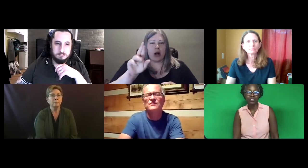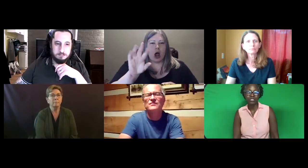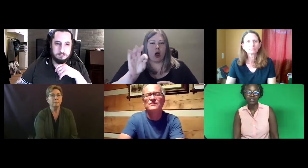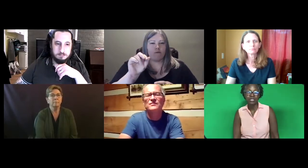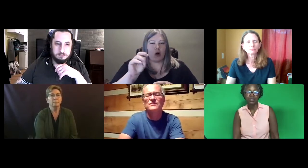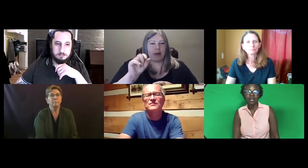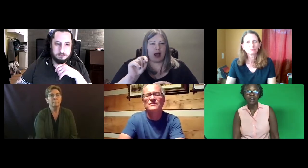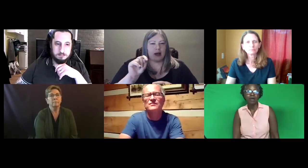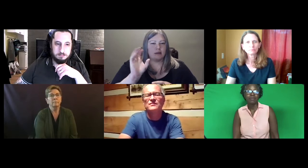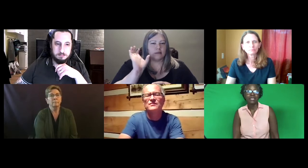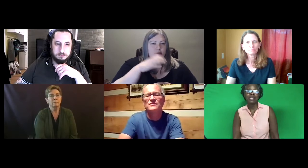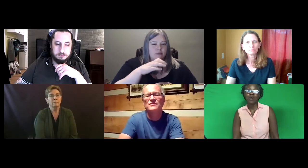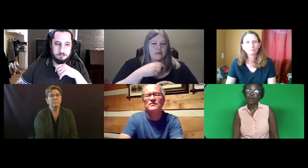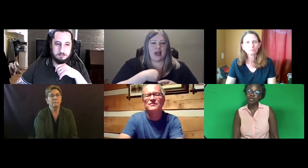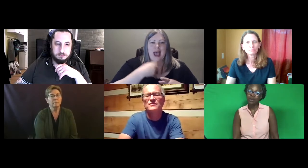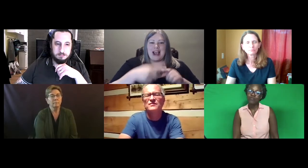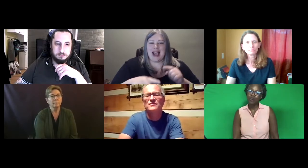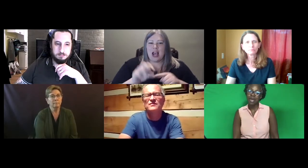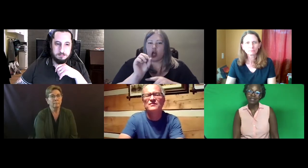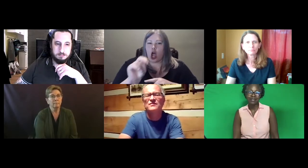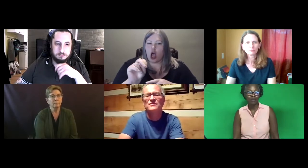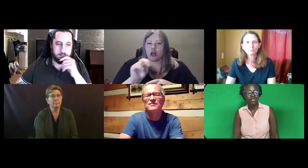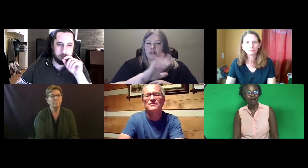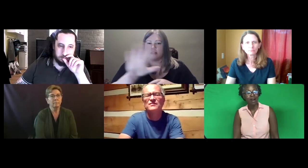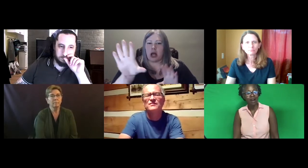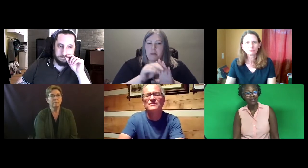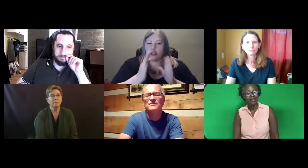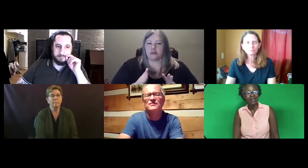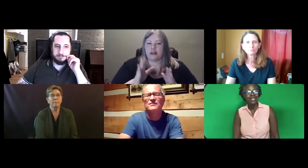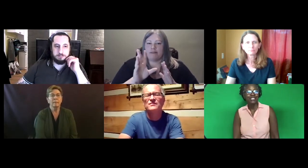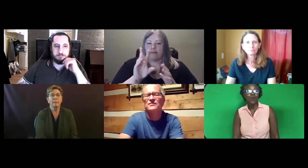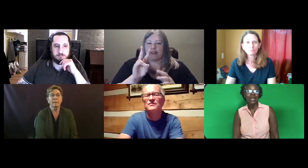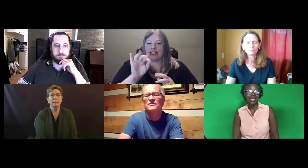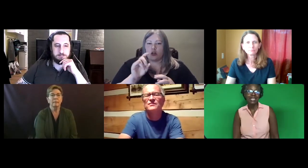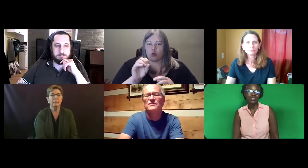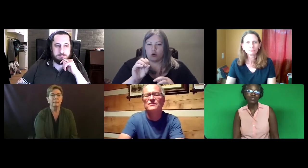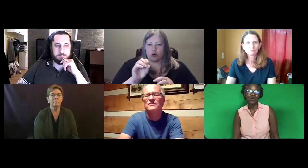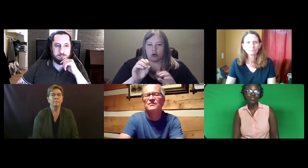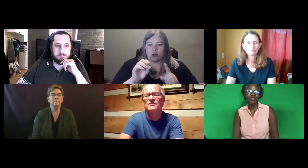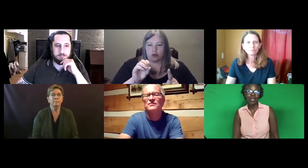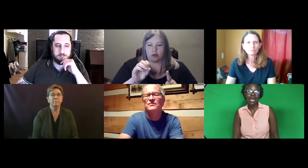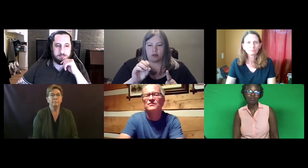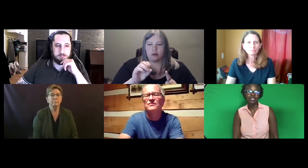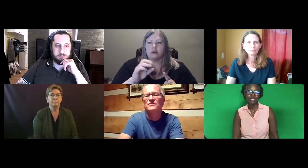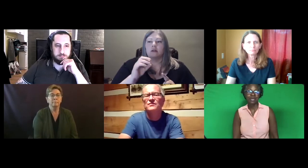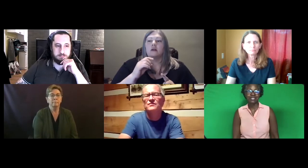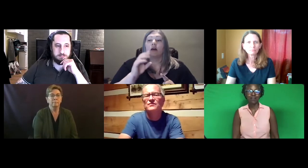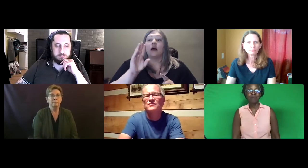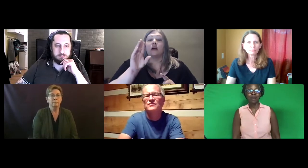It's a Webinar format, so it's a little bit odd. So I can't turn on your cameras myself.